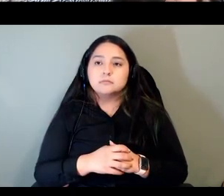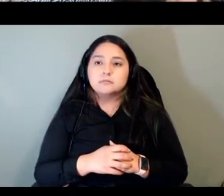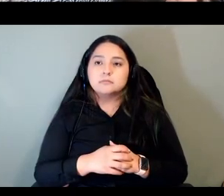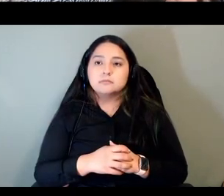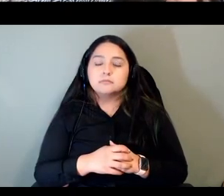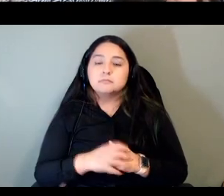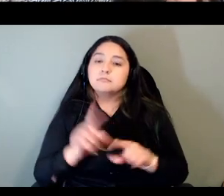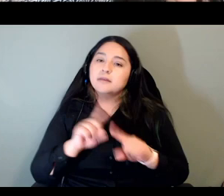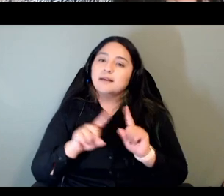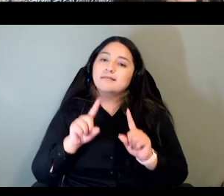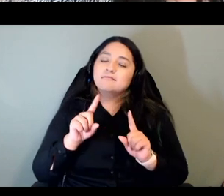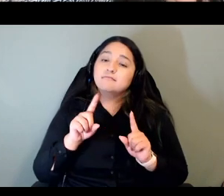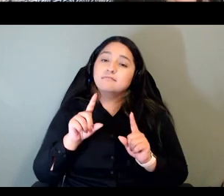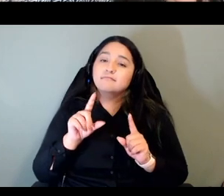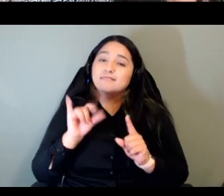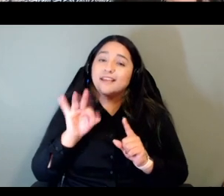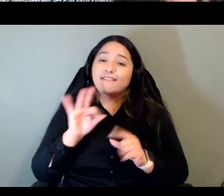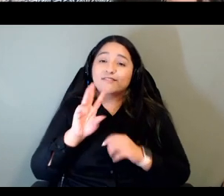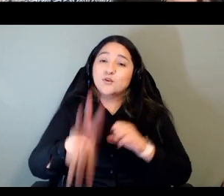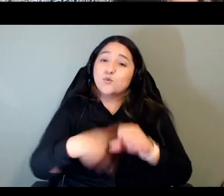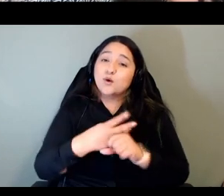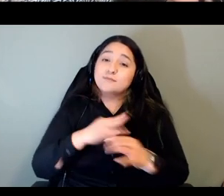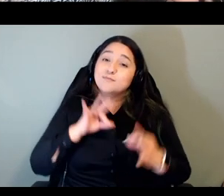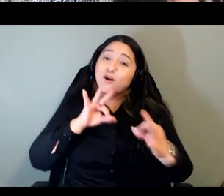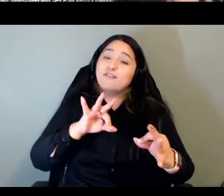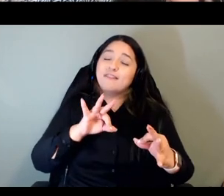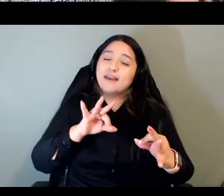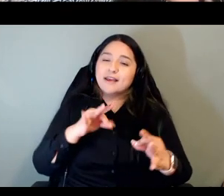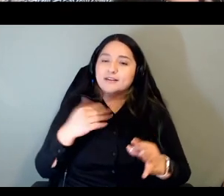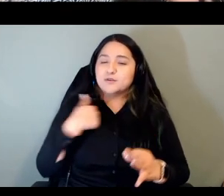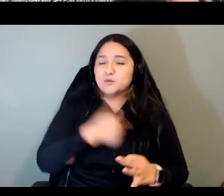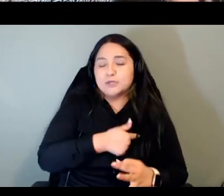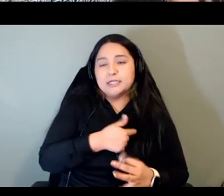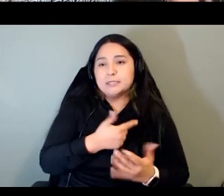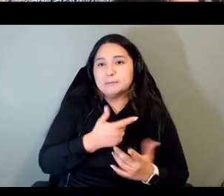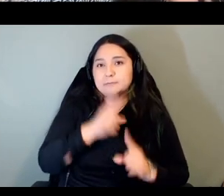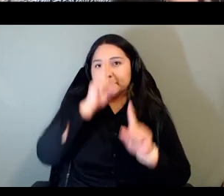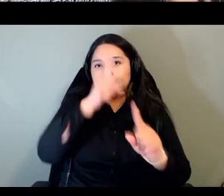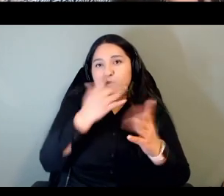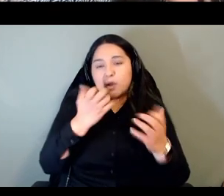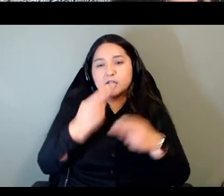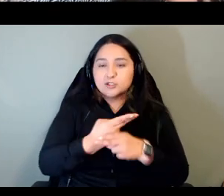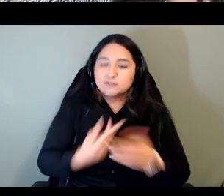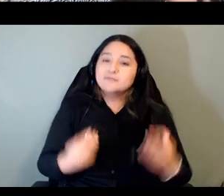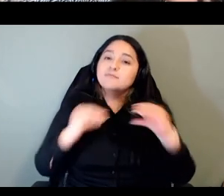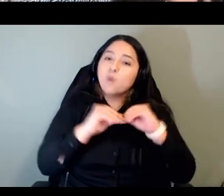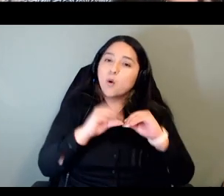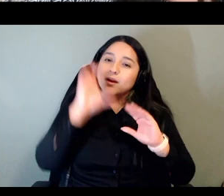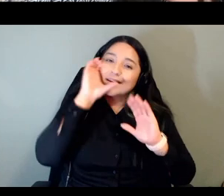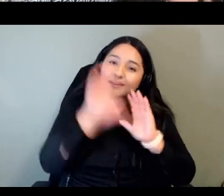world in ours we would have used a lot more um images and i think this was mentioned in